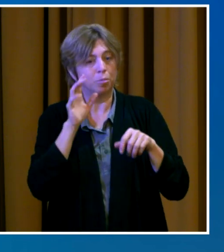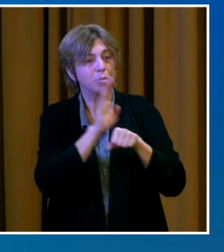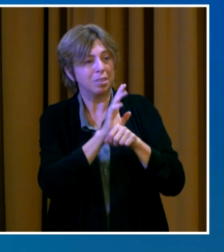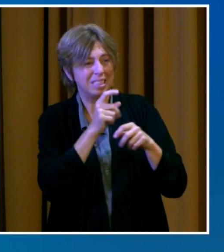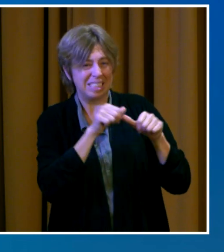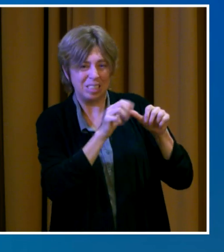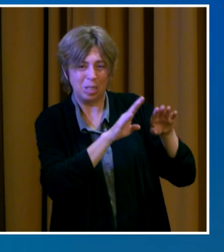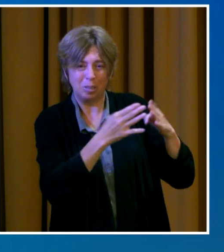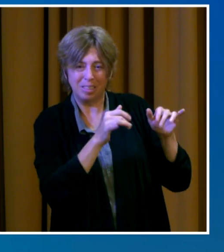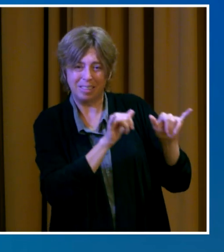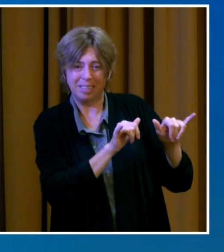Have a good weekend.